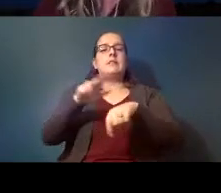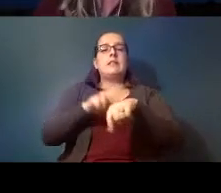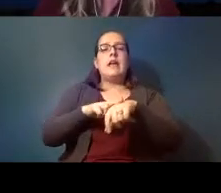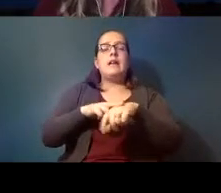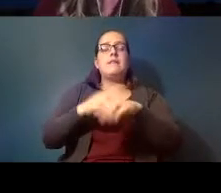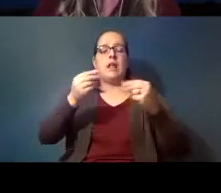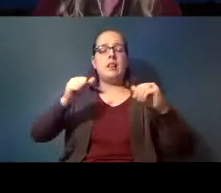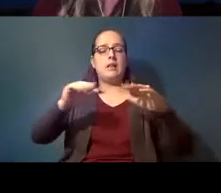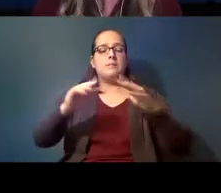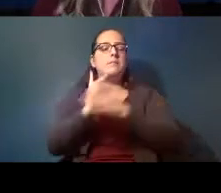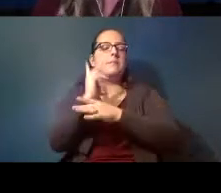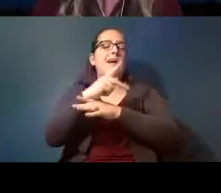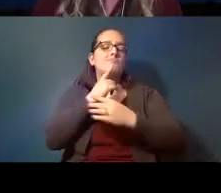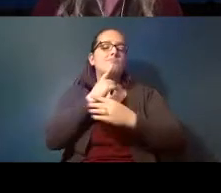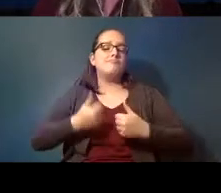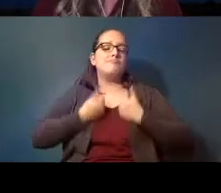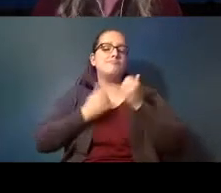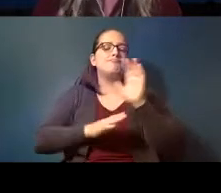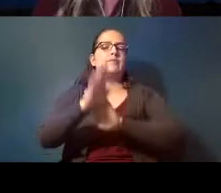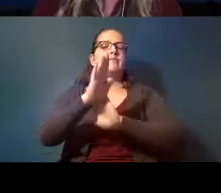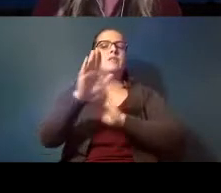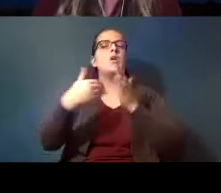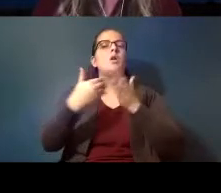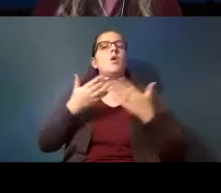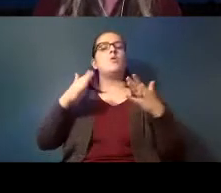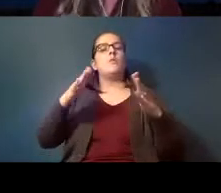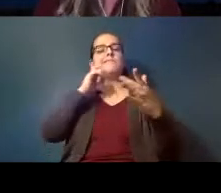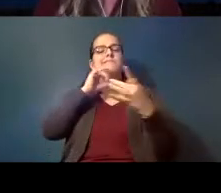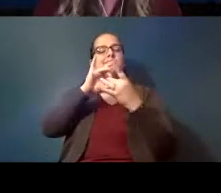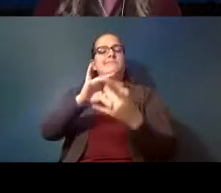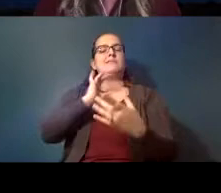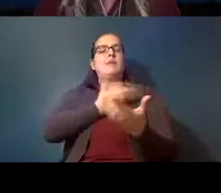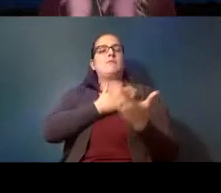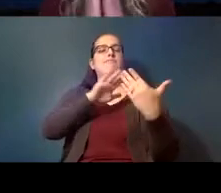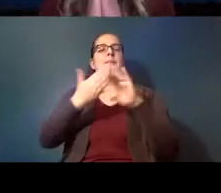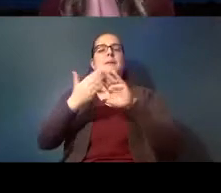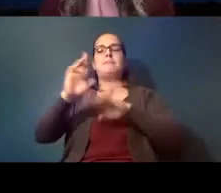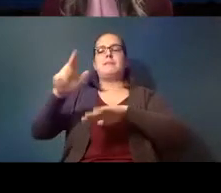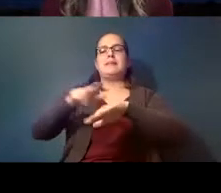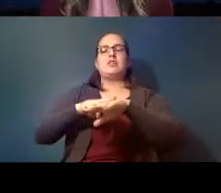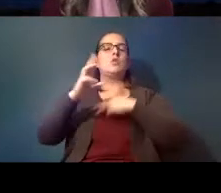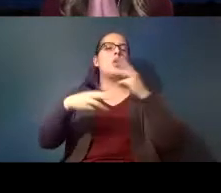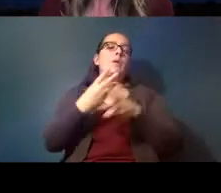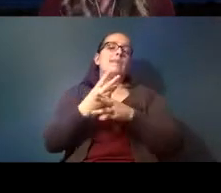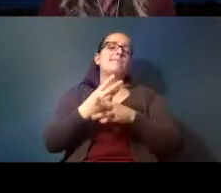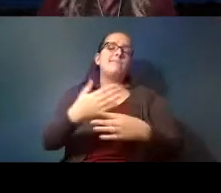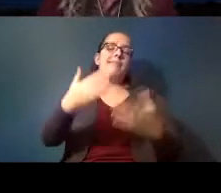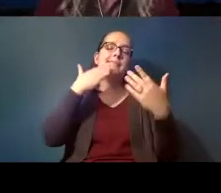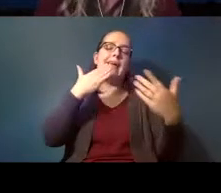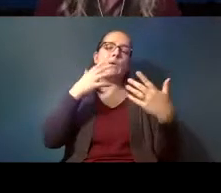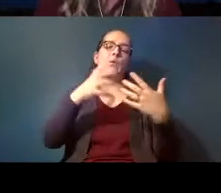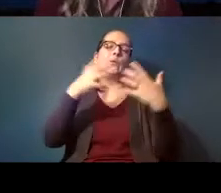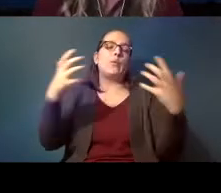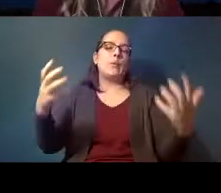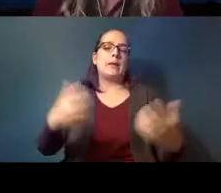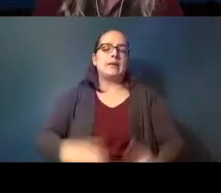ways you've helped connect our community to the natural world thank you so much a couple of